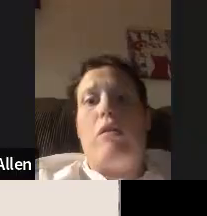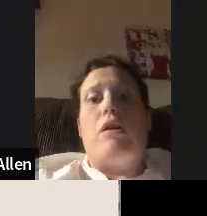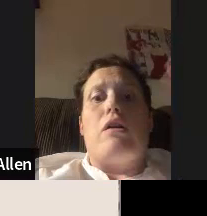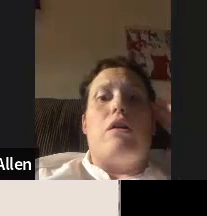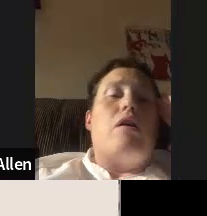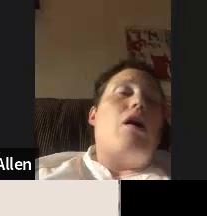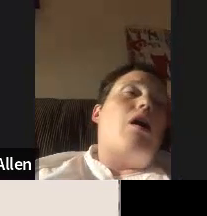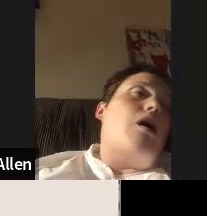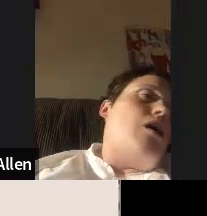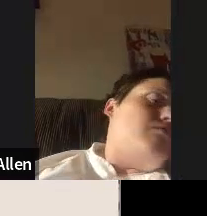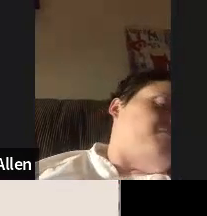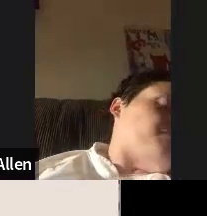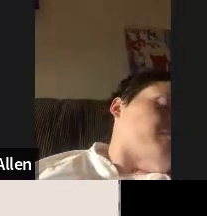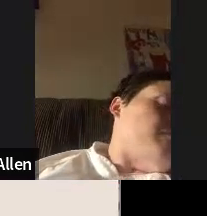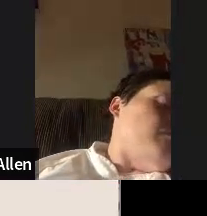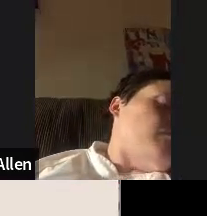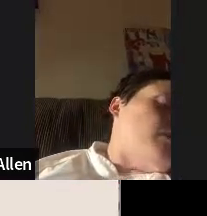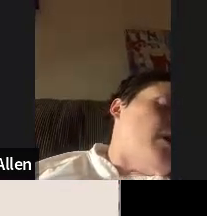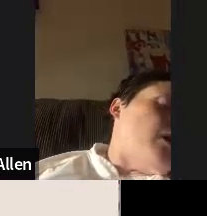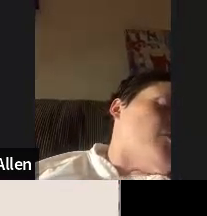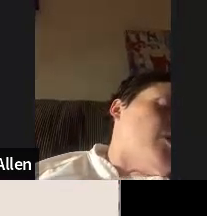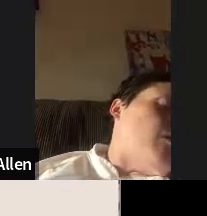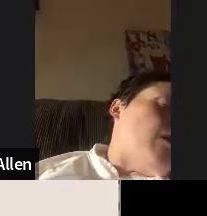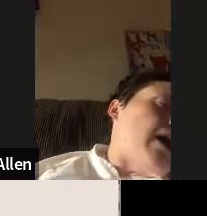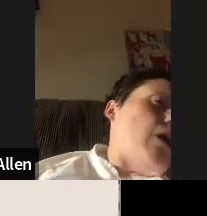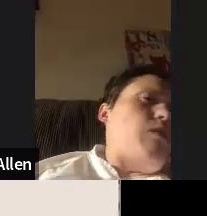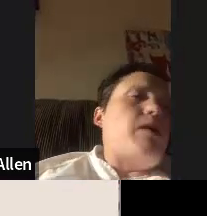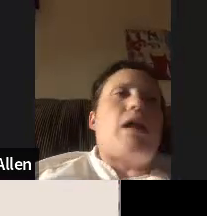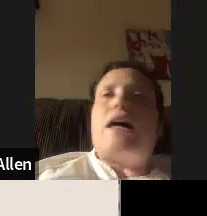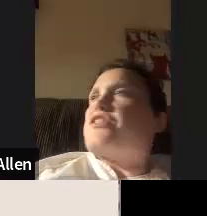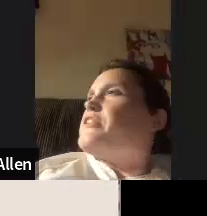: 2009 and 200010, I think.